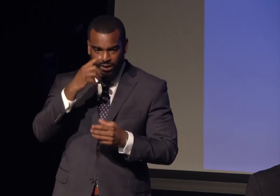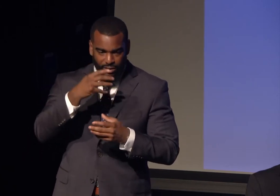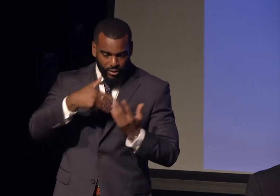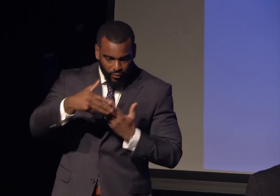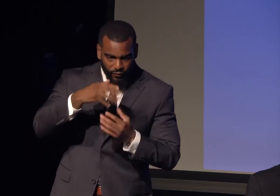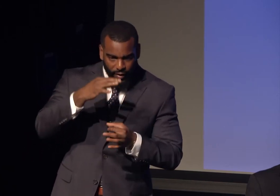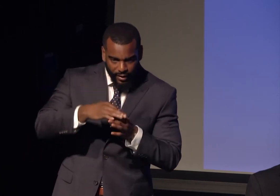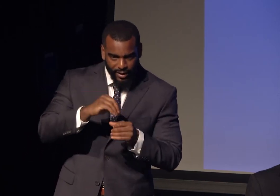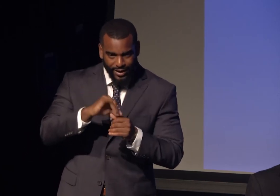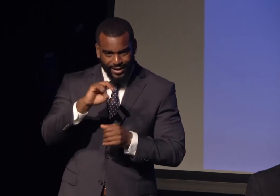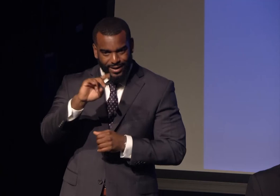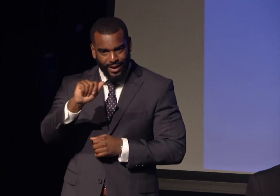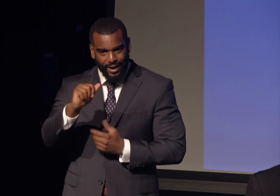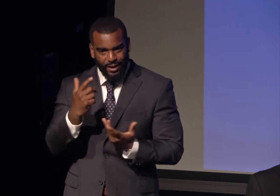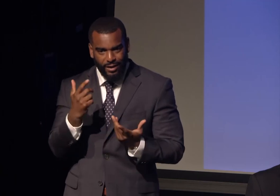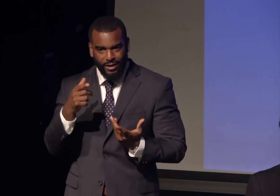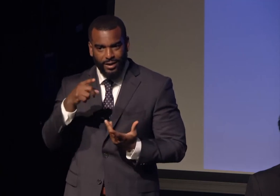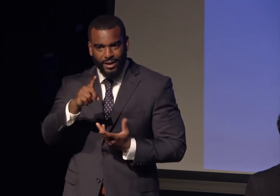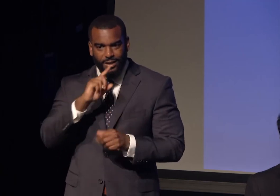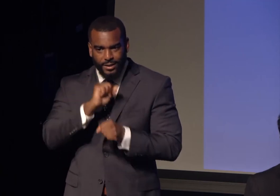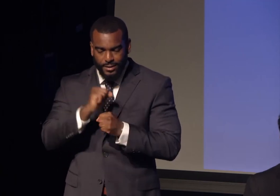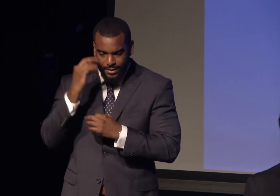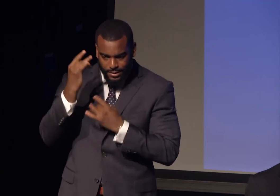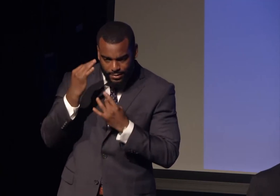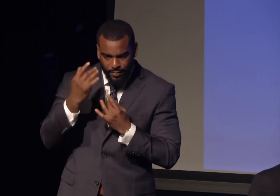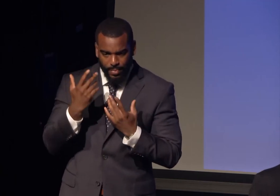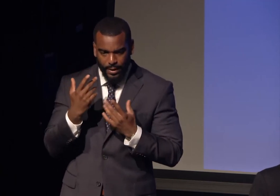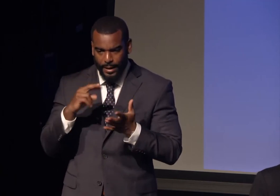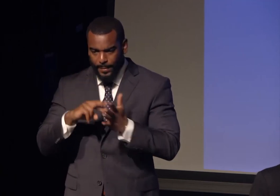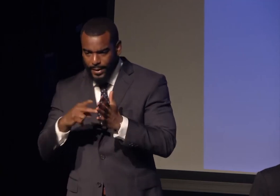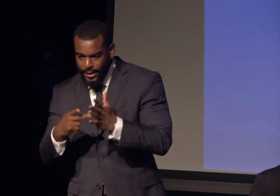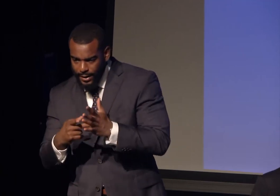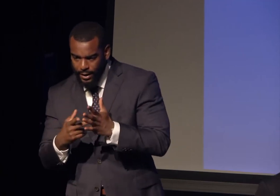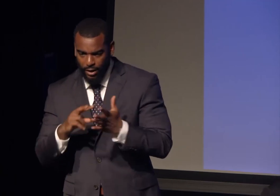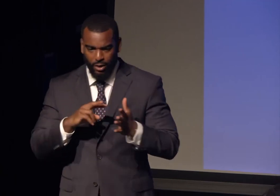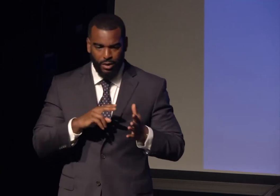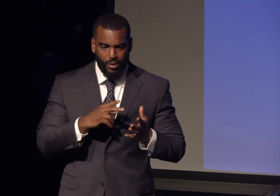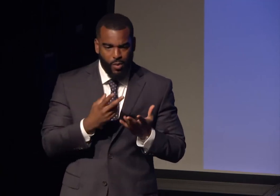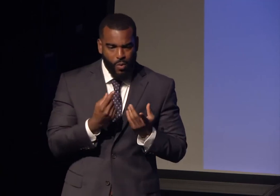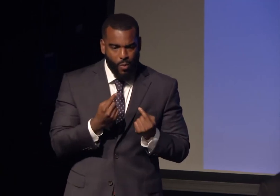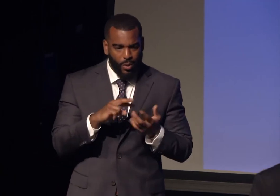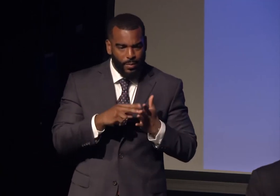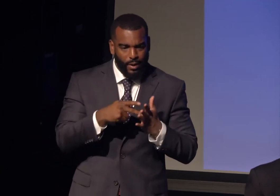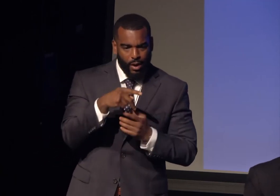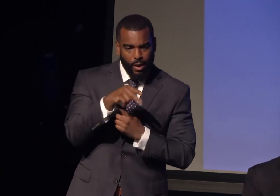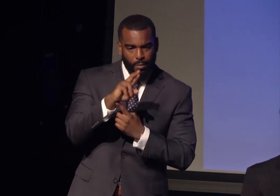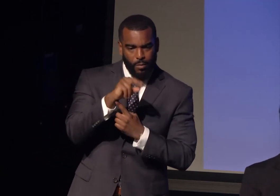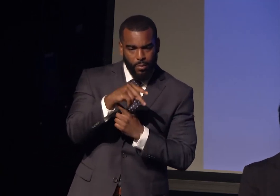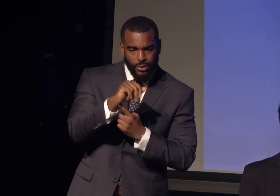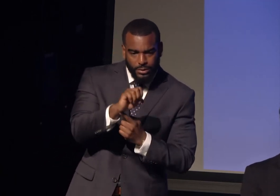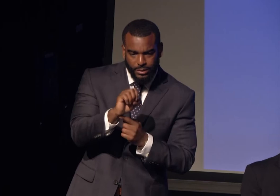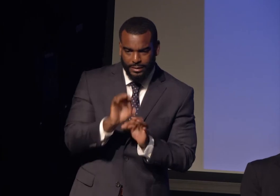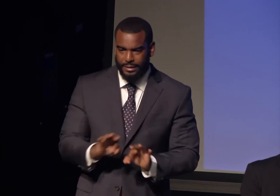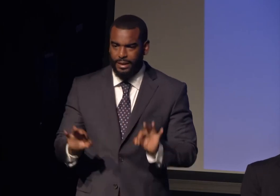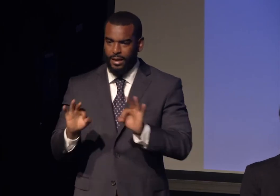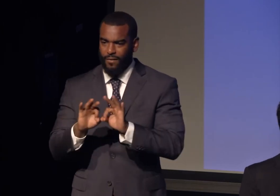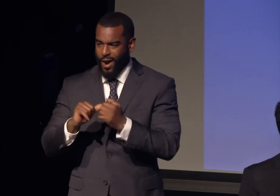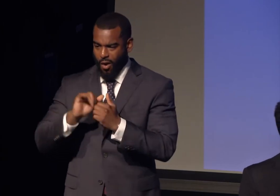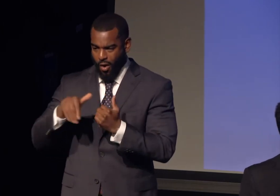about how we can think deeply about meaning, purpose, and significance and connect that with social justice. At a very early age, I had this idea